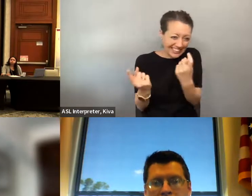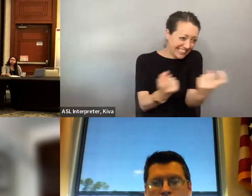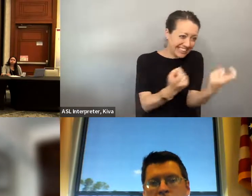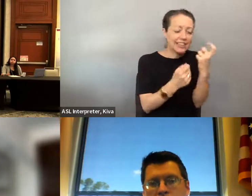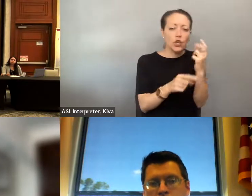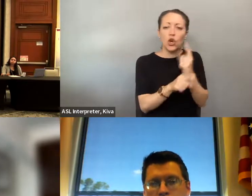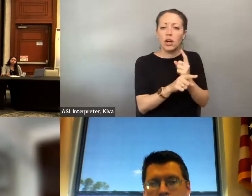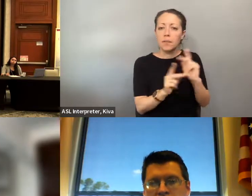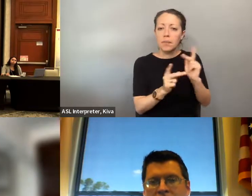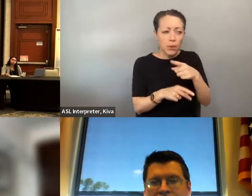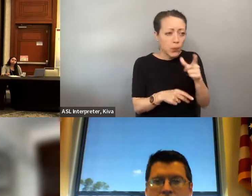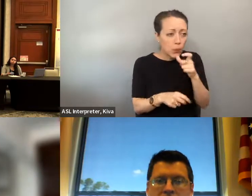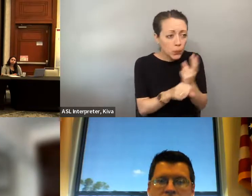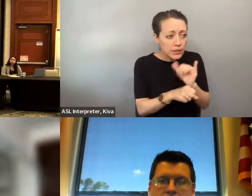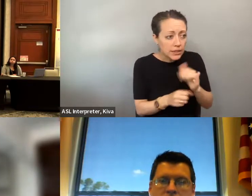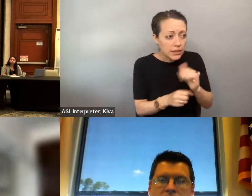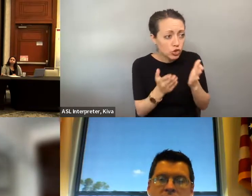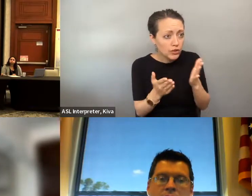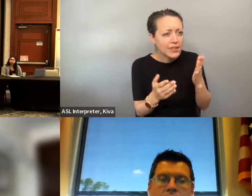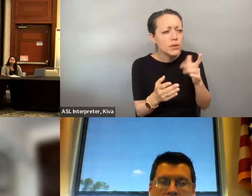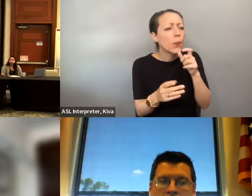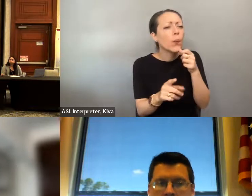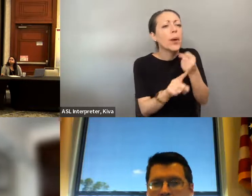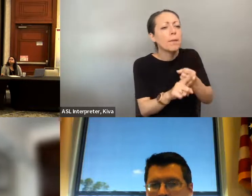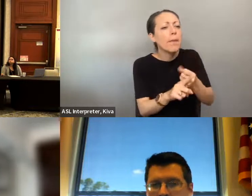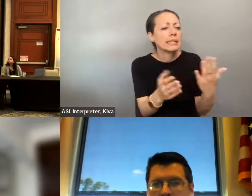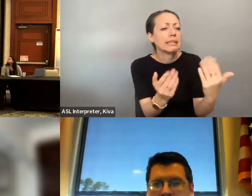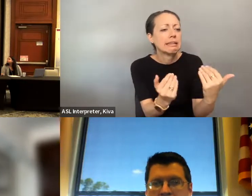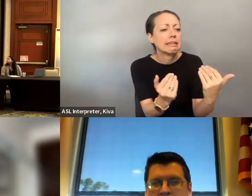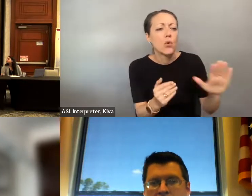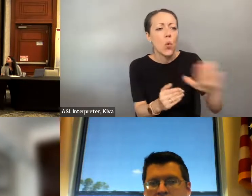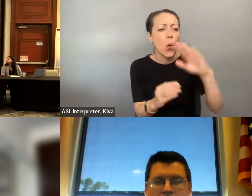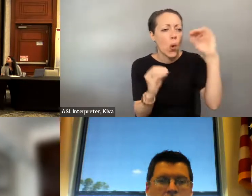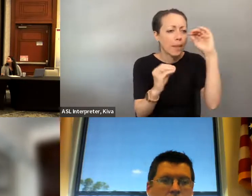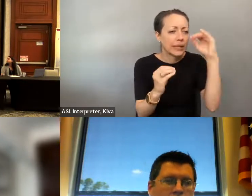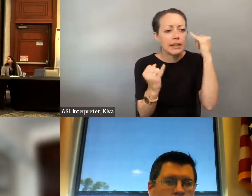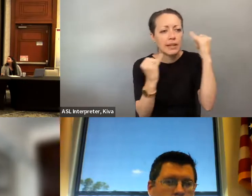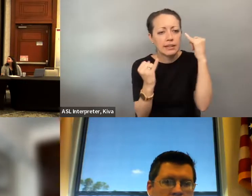what's called local coordinating boards or local Tv boards that are trying to engage that representation. are trying to engage that representation and having, you